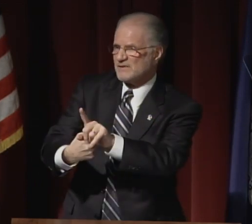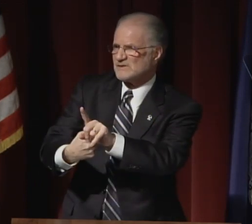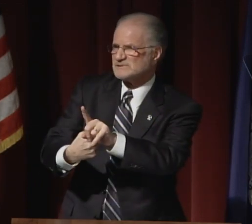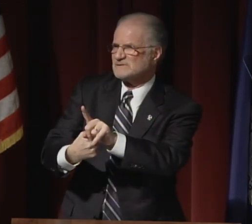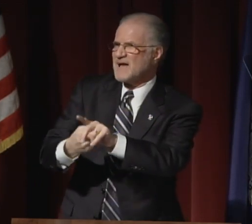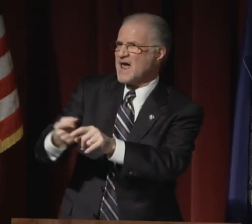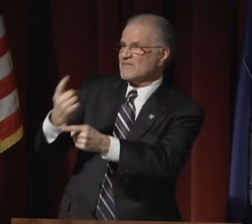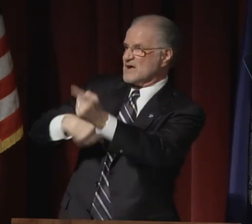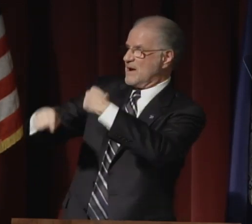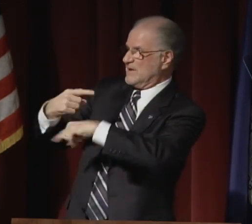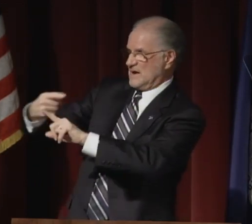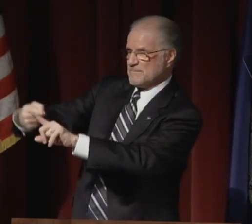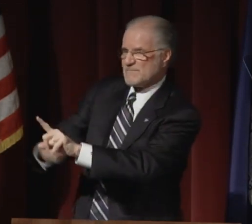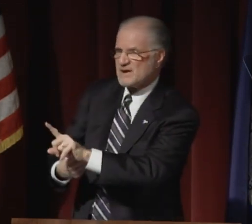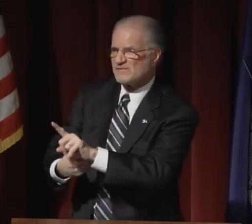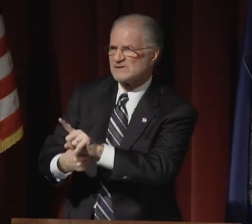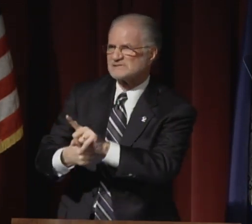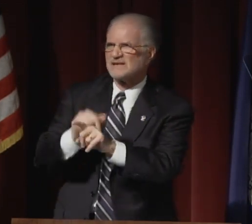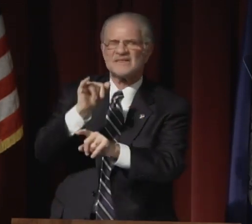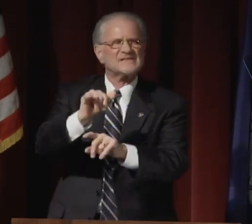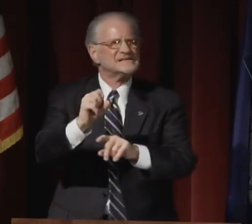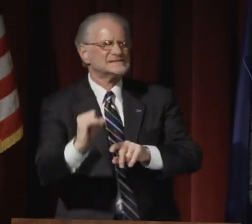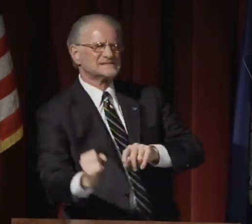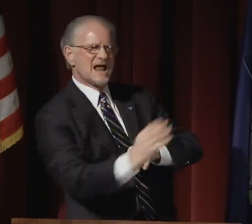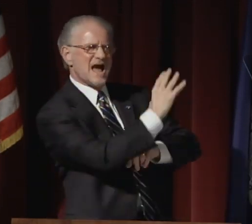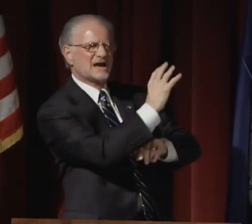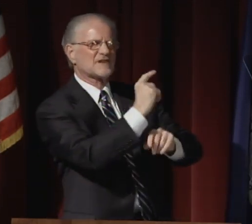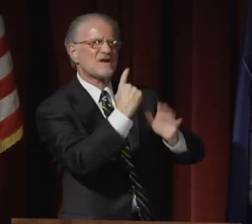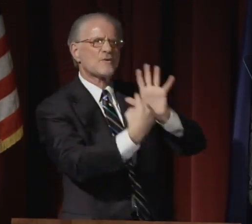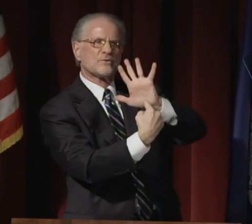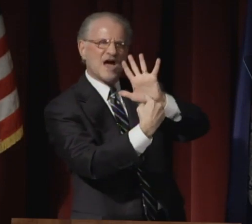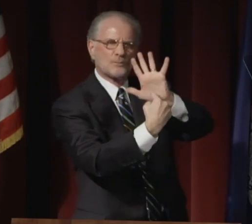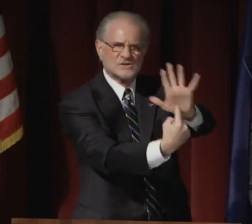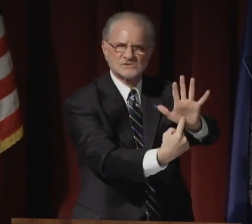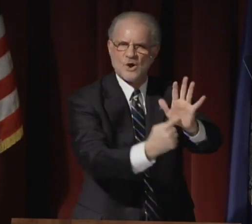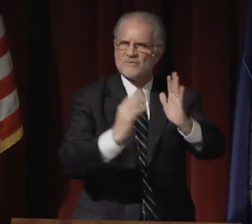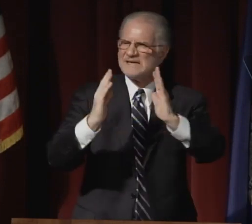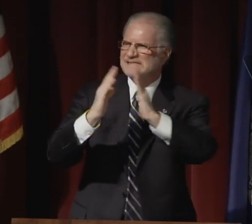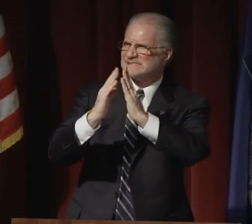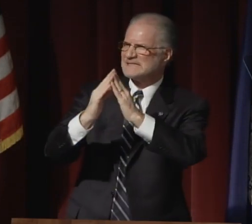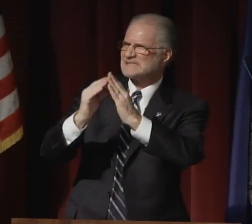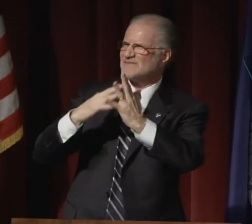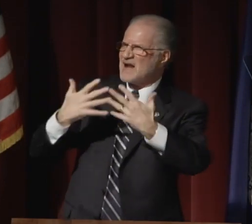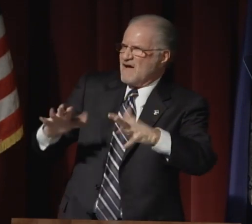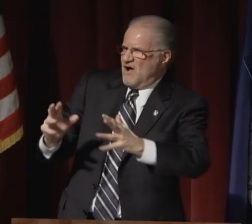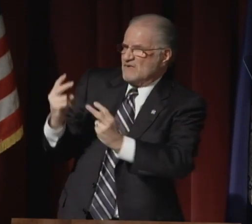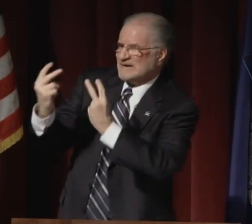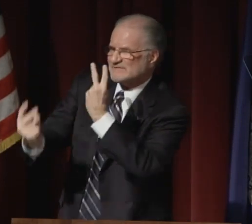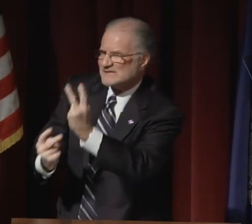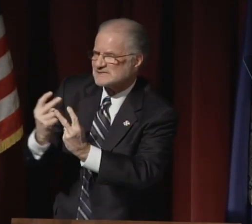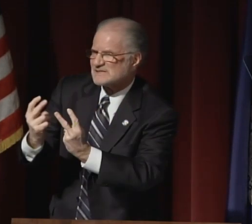during the last few months and the coming months. The following slide shows the cities visited